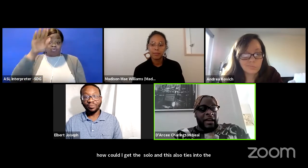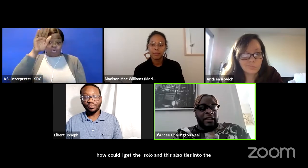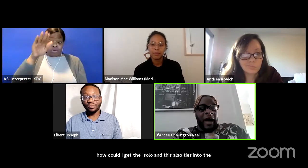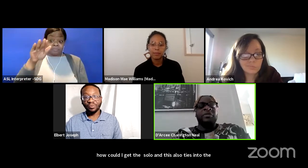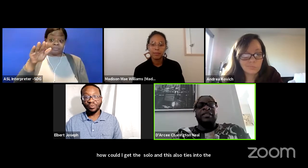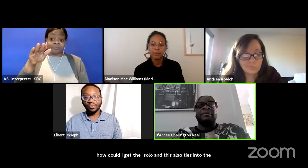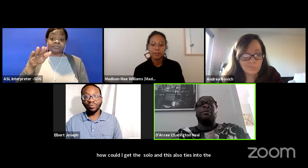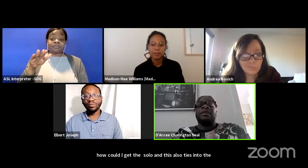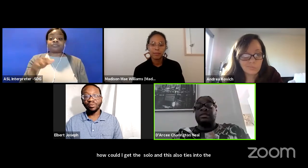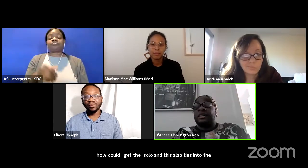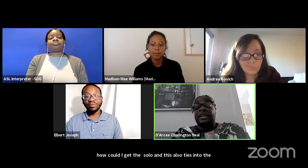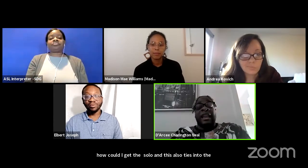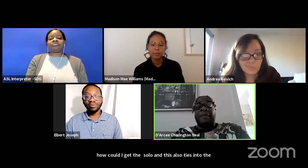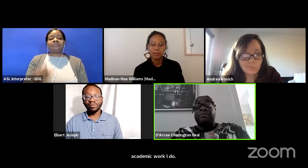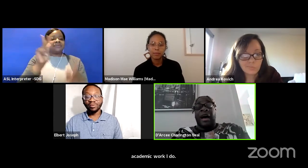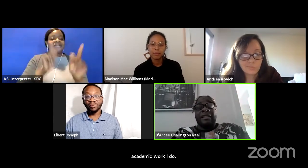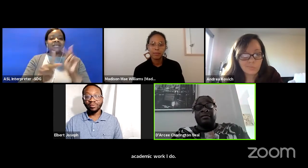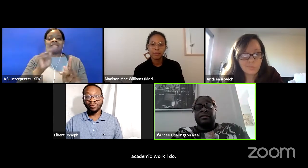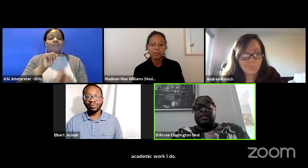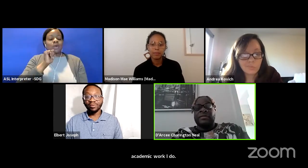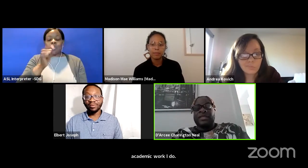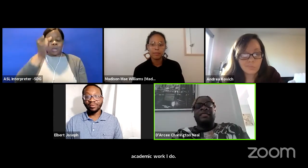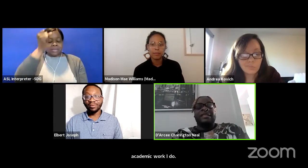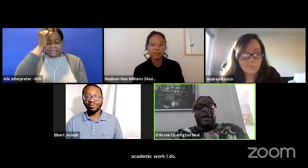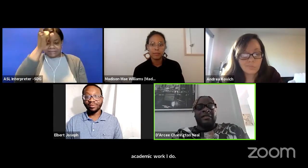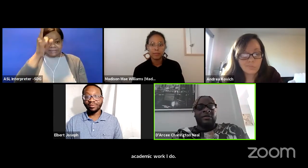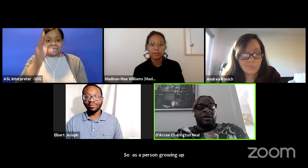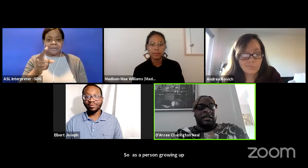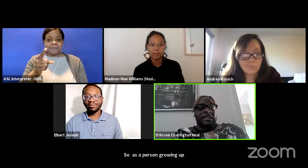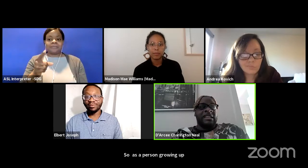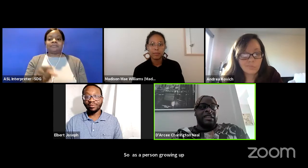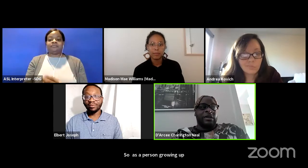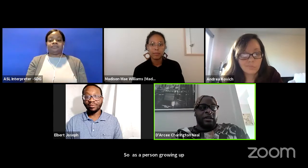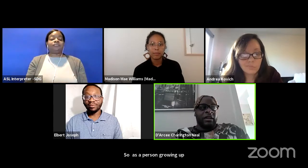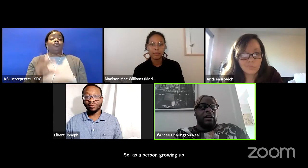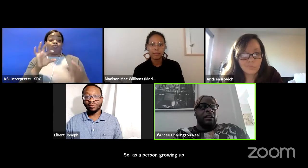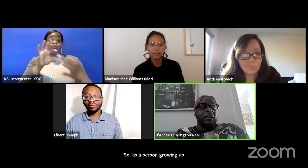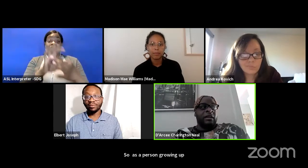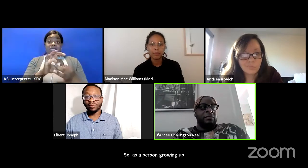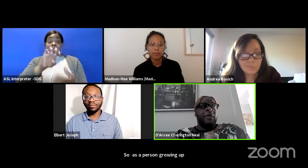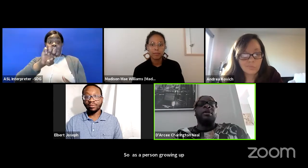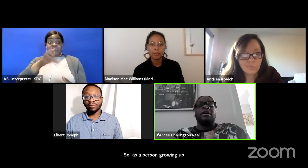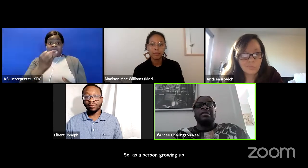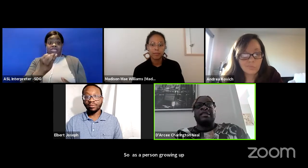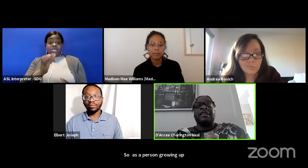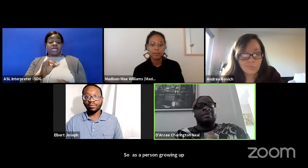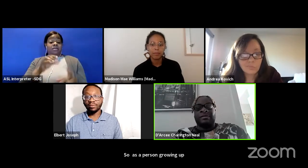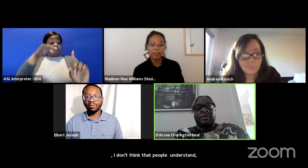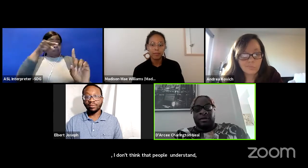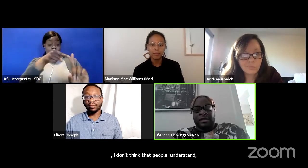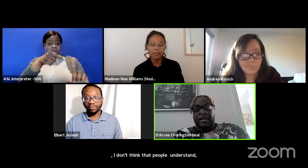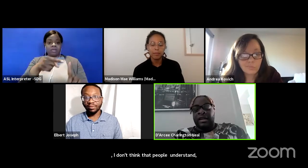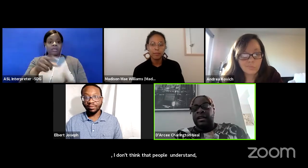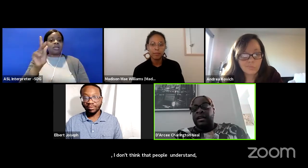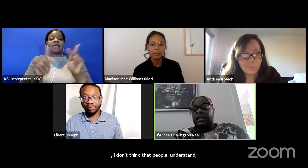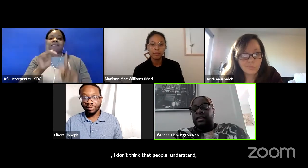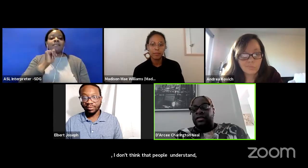you know I don't think that people understand and I I take this back to what E.J said earlier. People don't understand it because people don't see it.